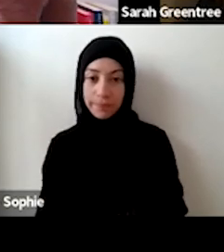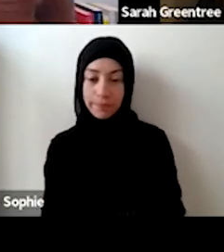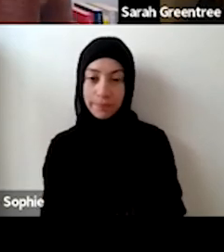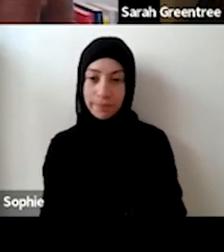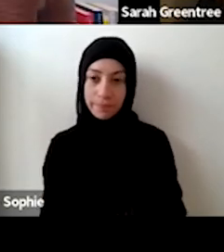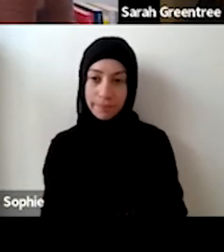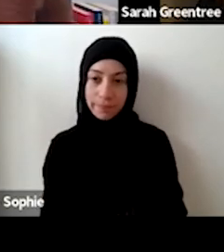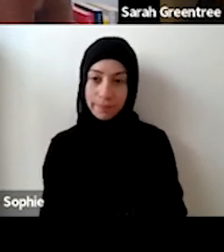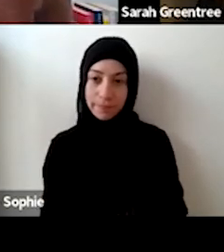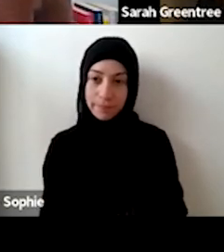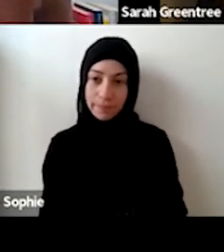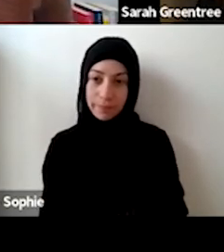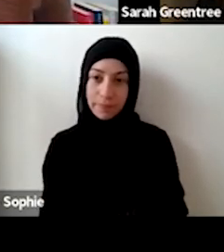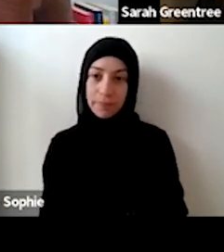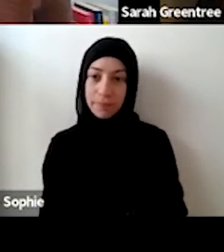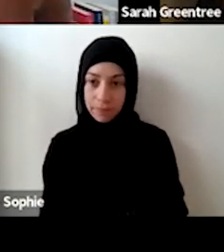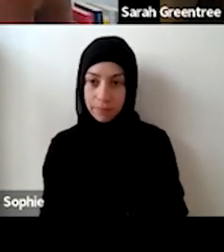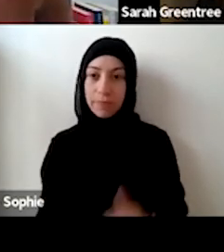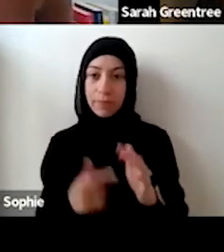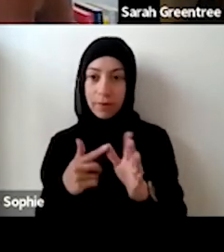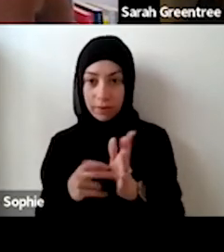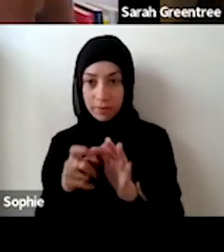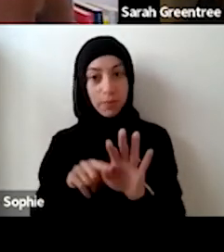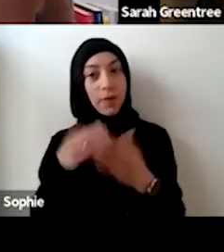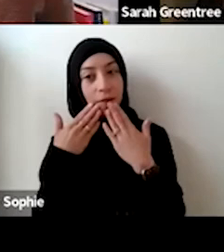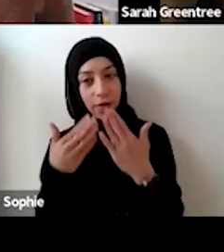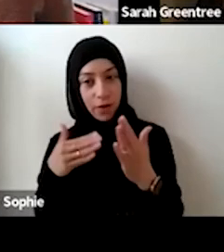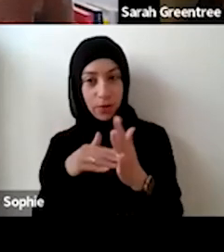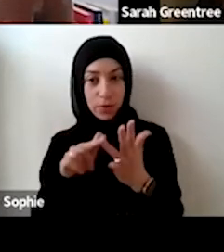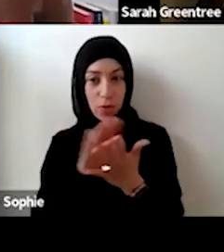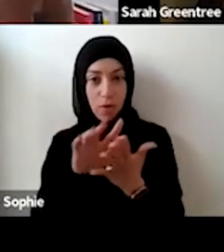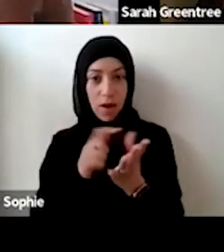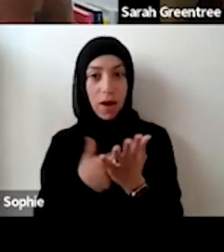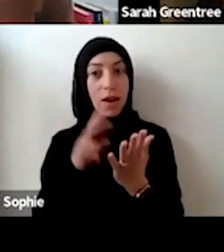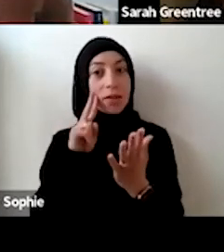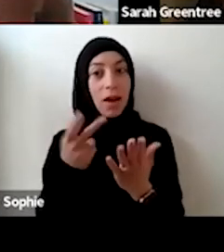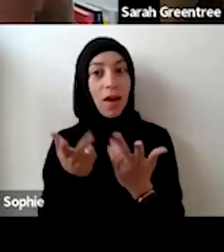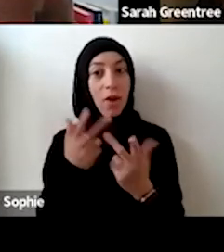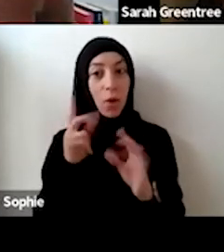Thanks. Soha. There's a few questions I can see now and then. Thank you, Zohar. There's a few questions around the funding levels of the program